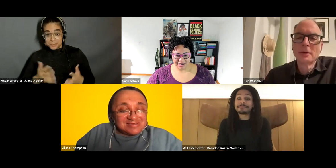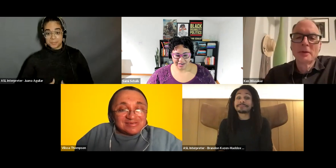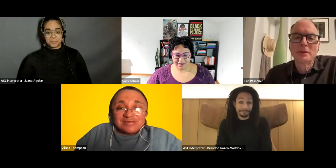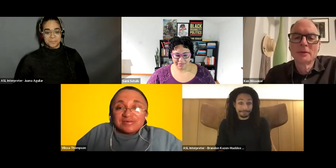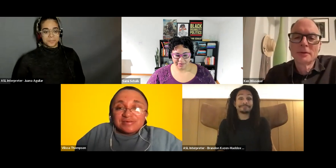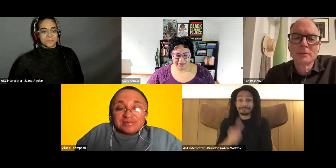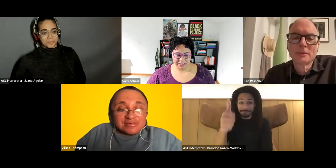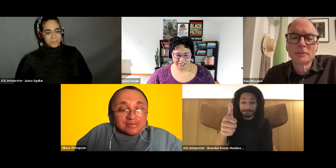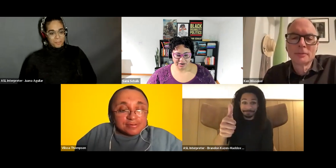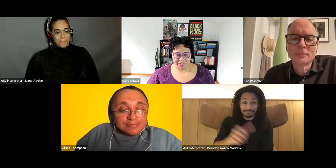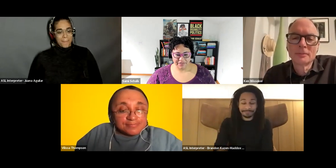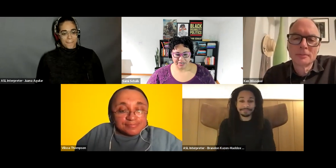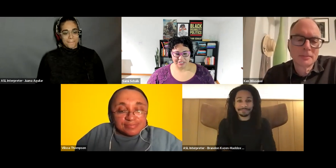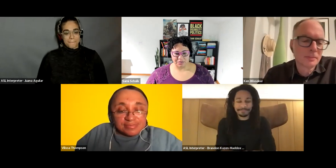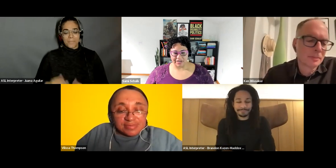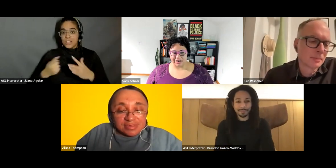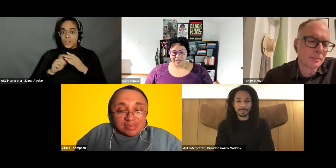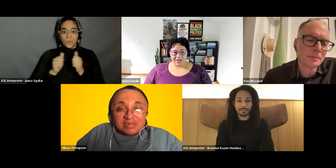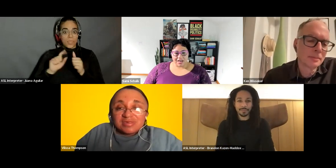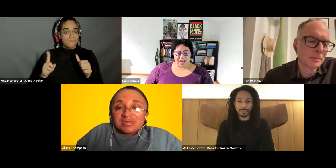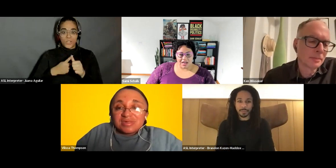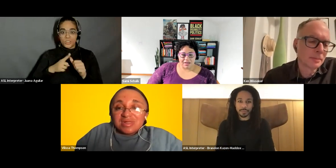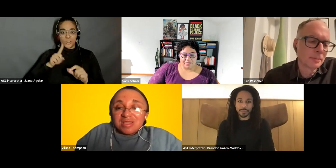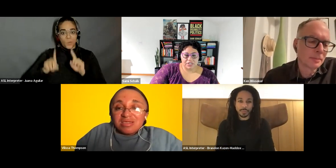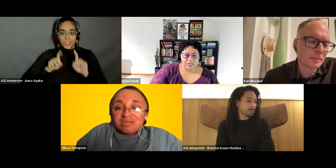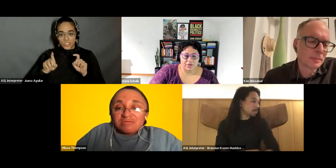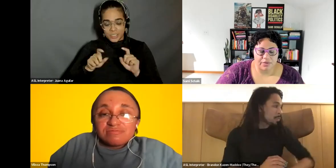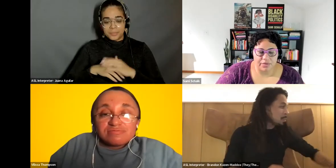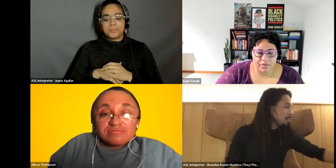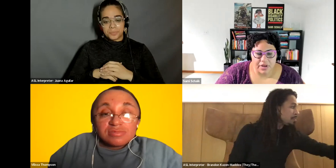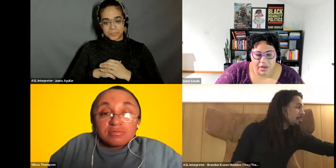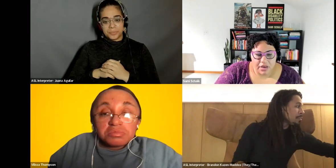Sami Schalk: let's just start with the first one. So